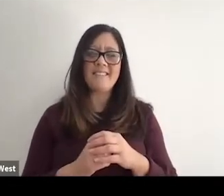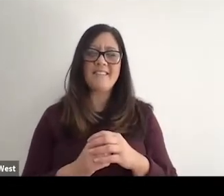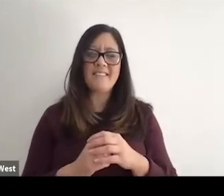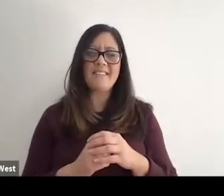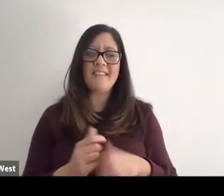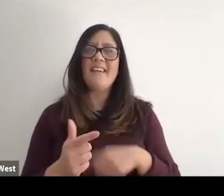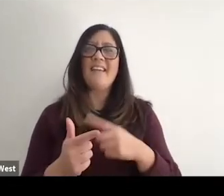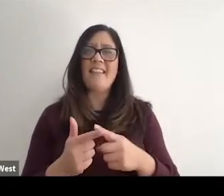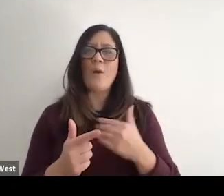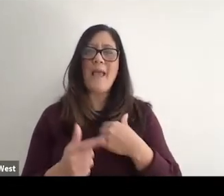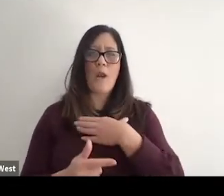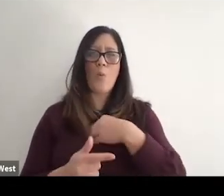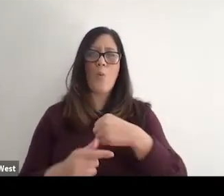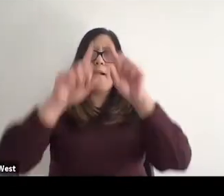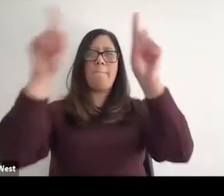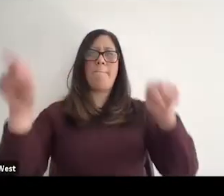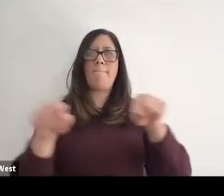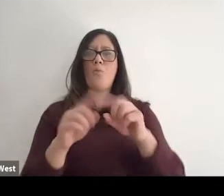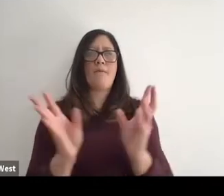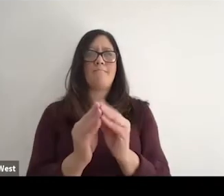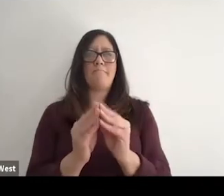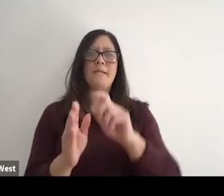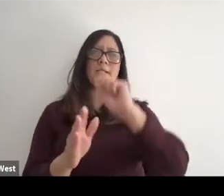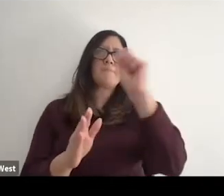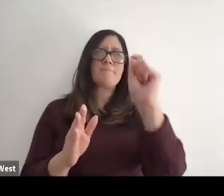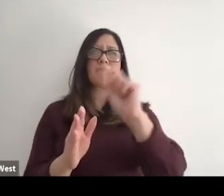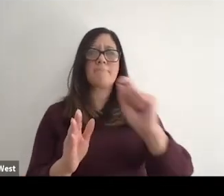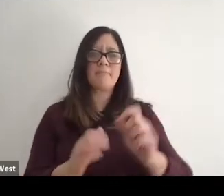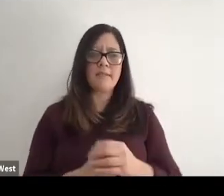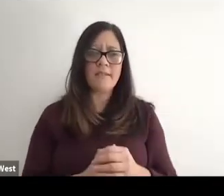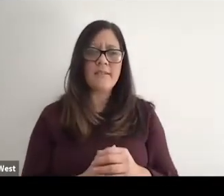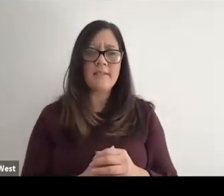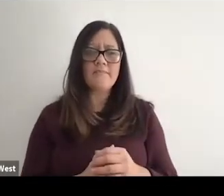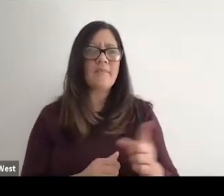board session and the civil what? What does what does it do to the Paralympics?